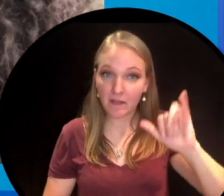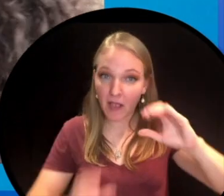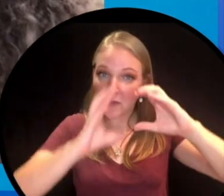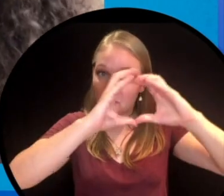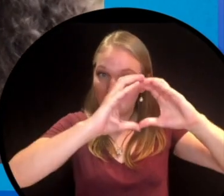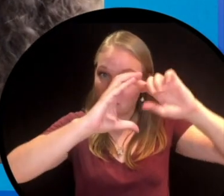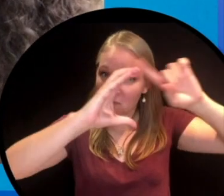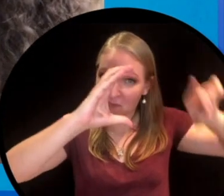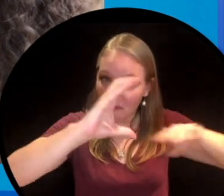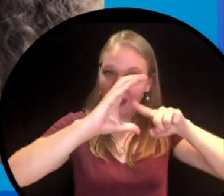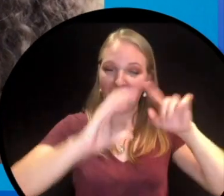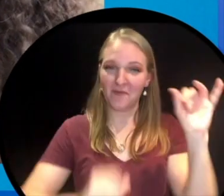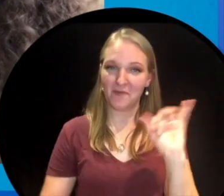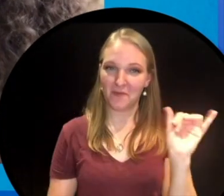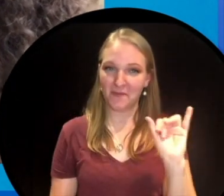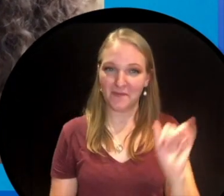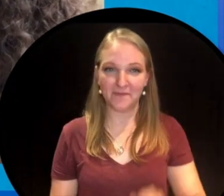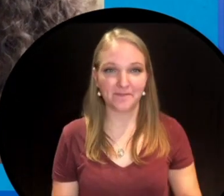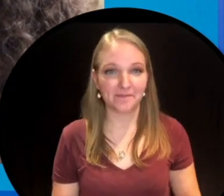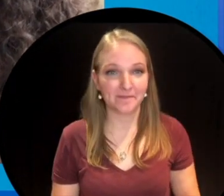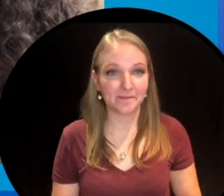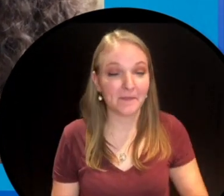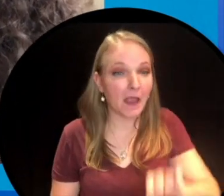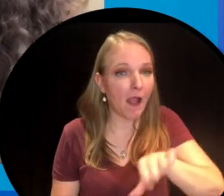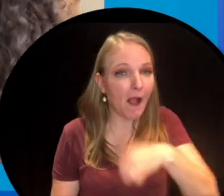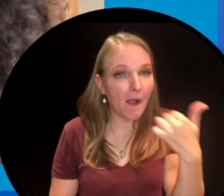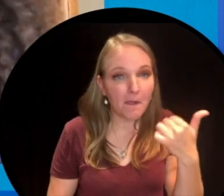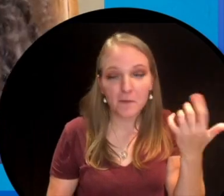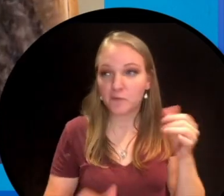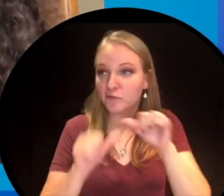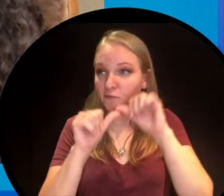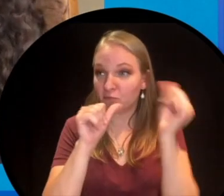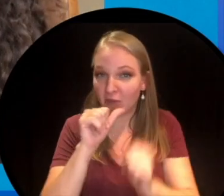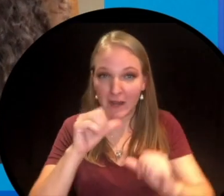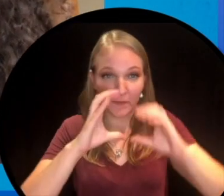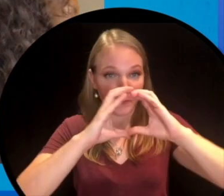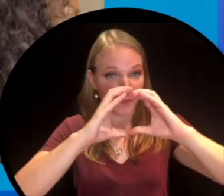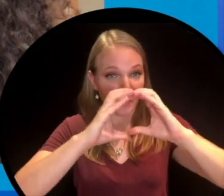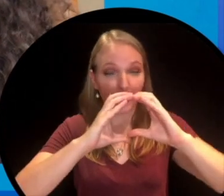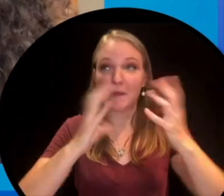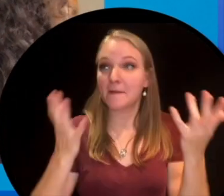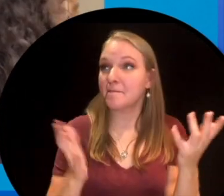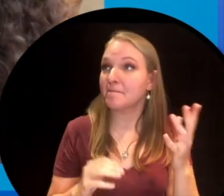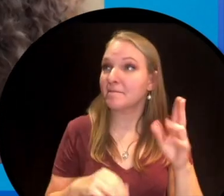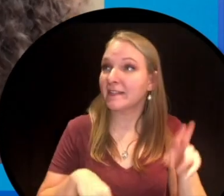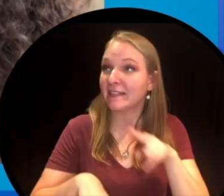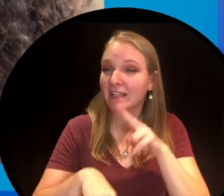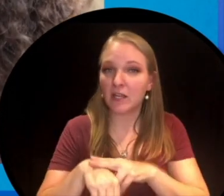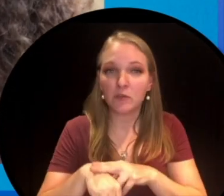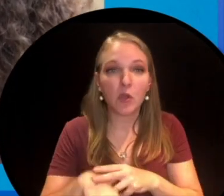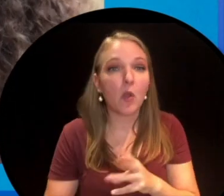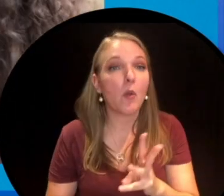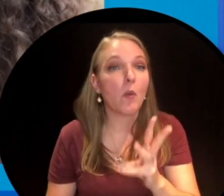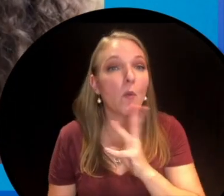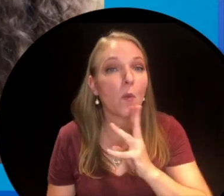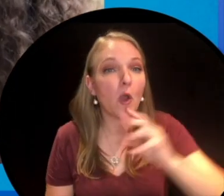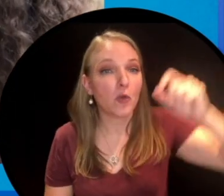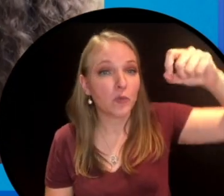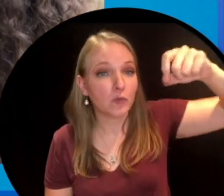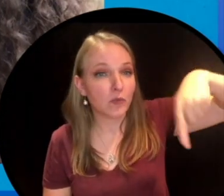and those planets are round too. Other circles you can find in nature are the circle that a